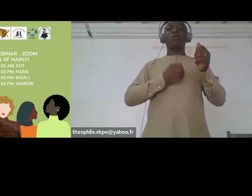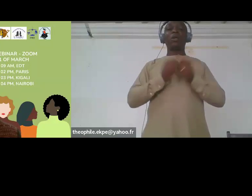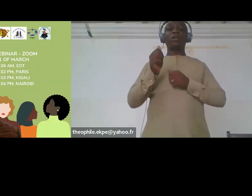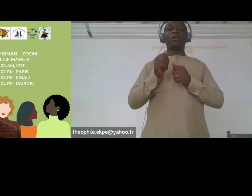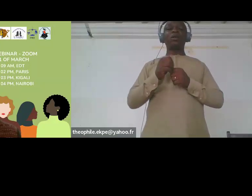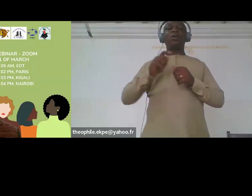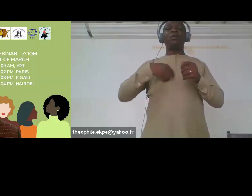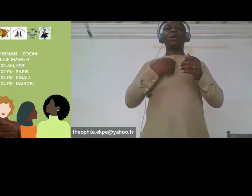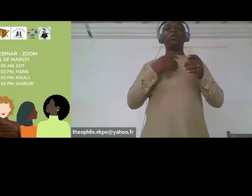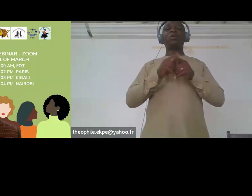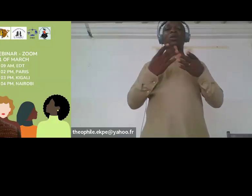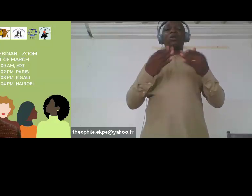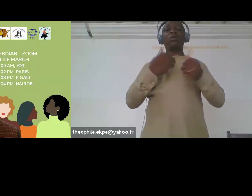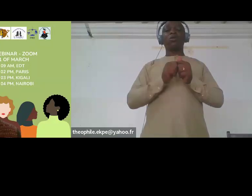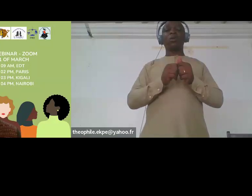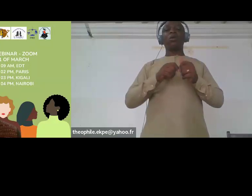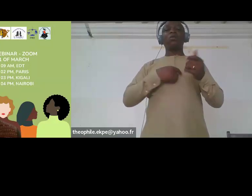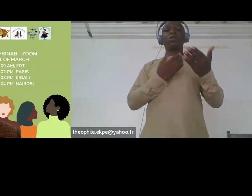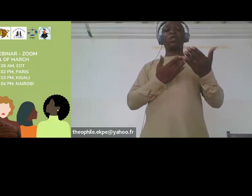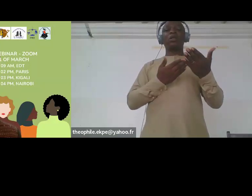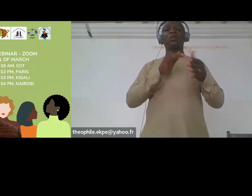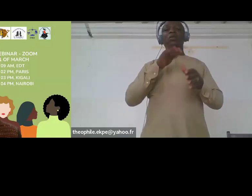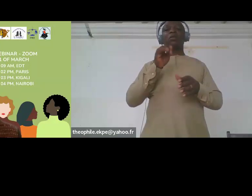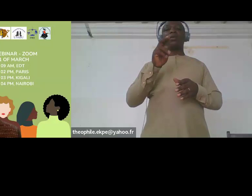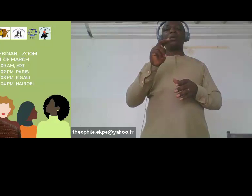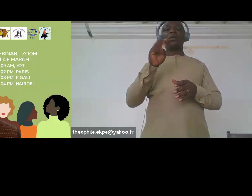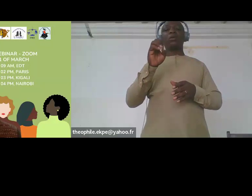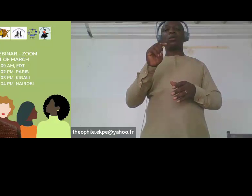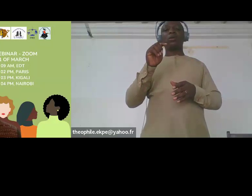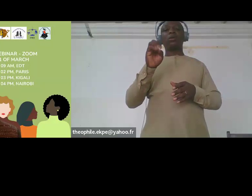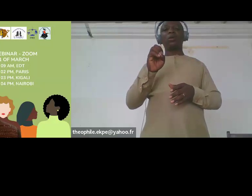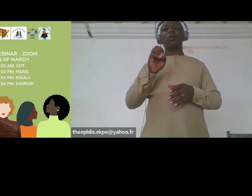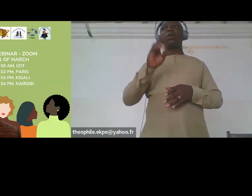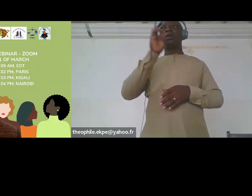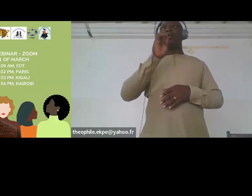and we will hear Janet Chapya later on.